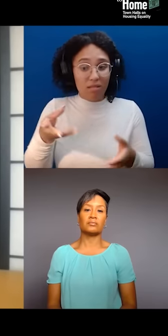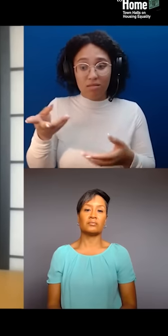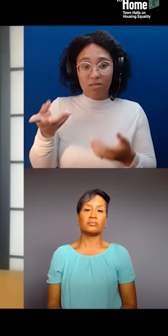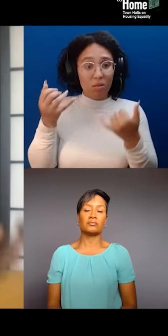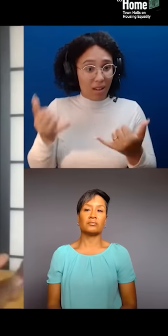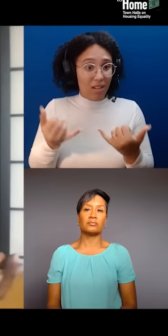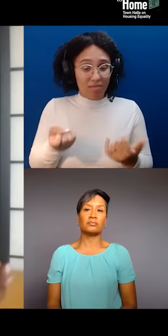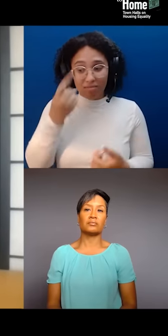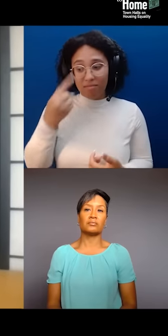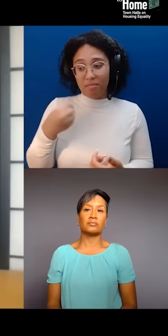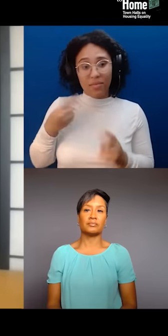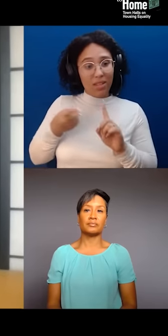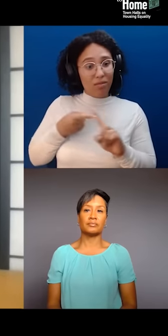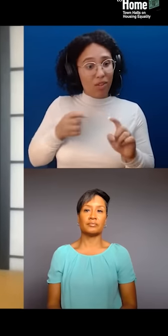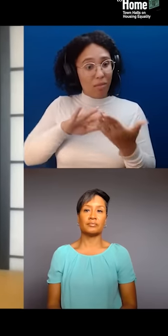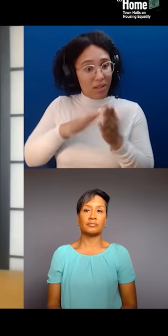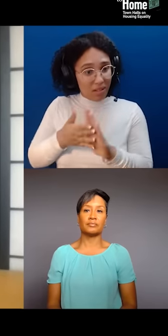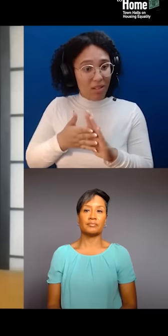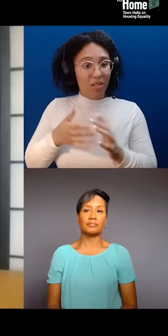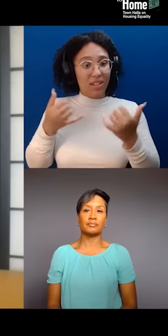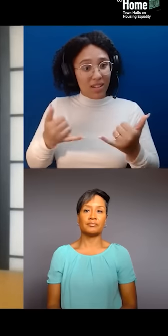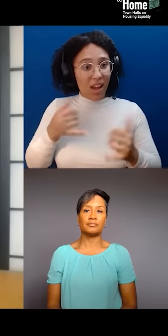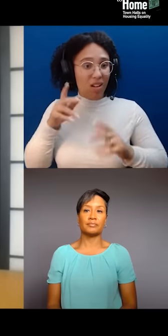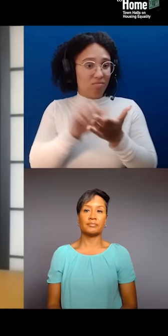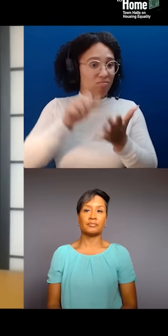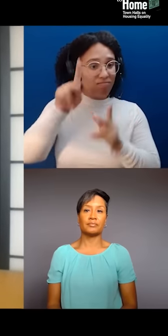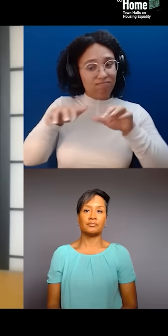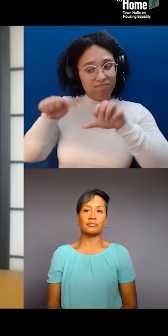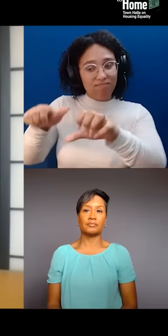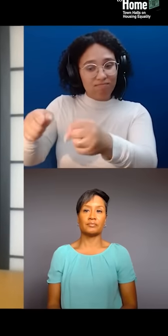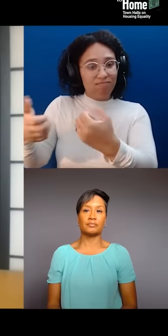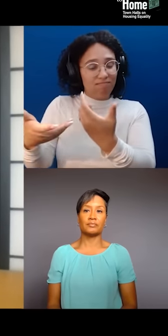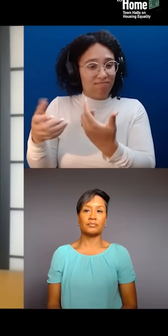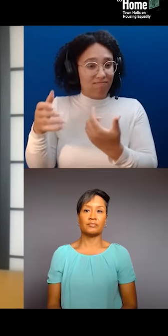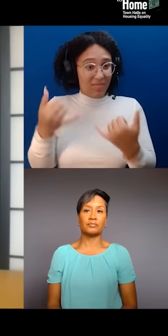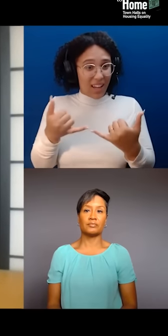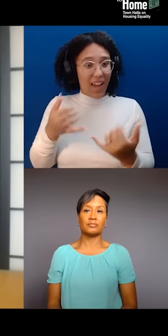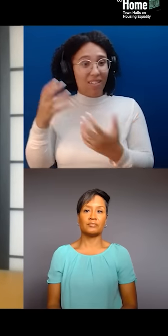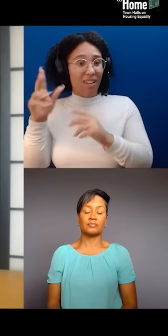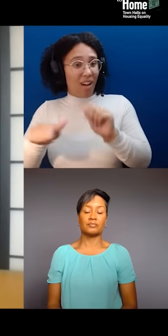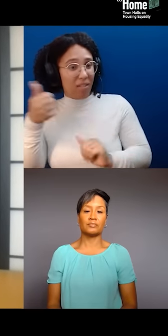they're trying to push everyone out, you know? It's really, I wanna echo what Candice is saying, you know. Gentrification is very violent.